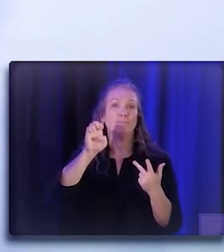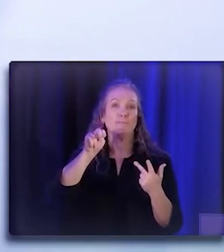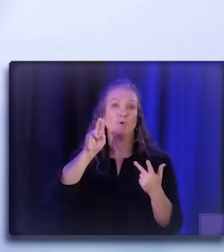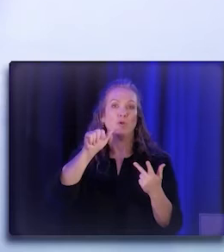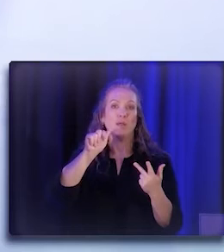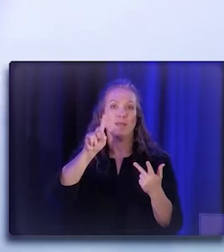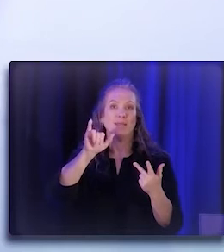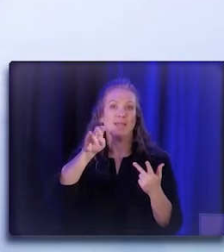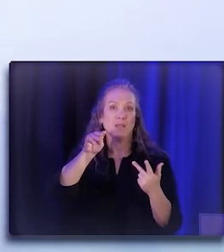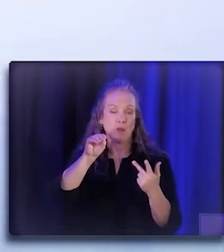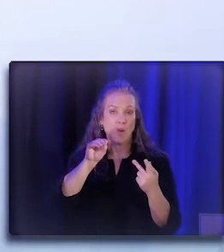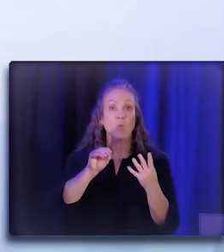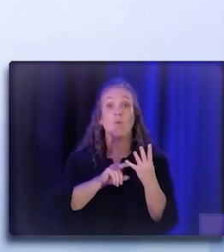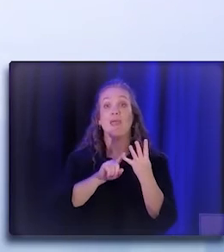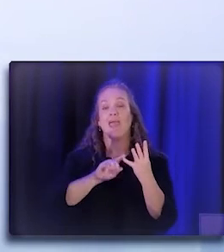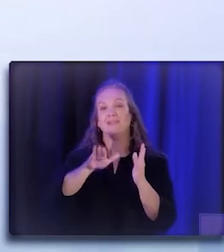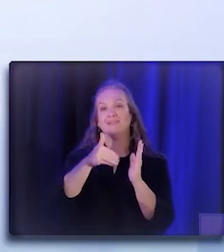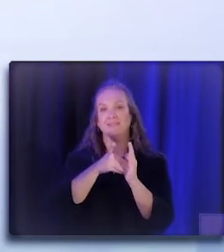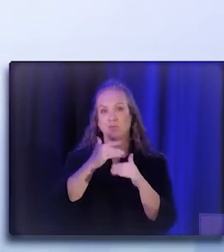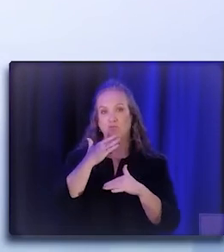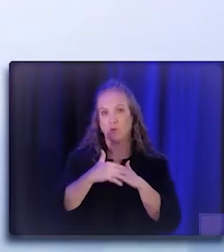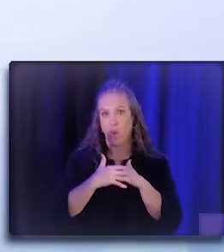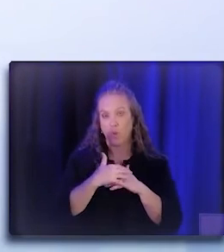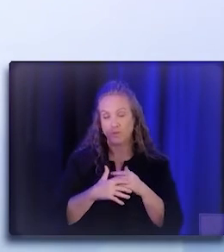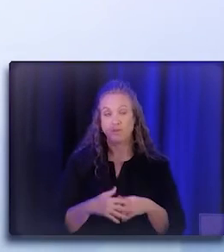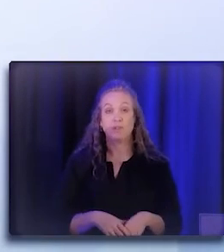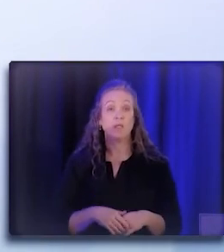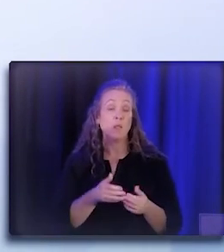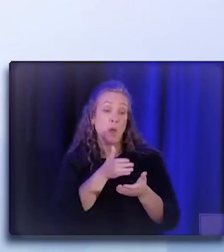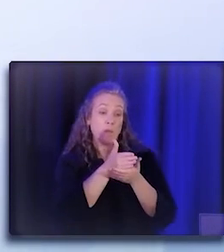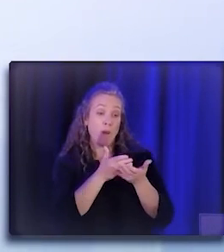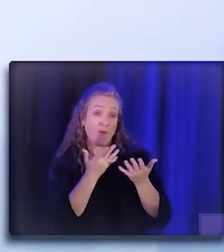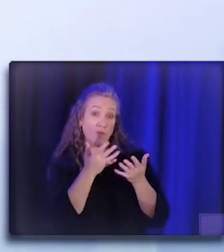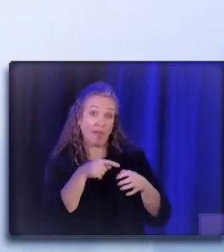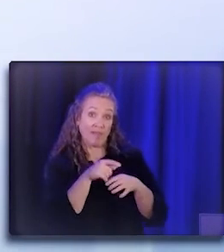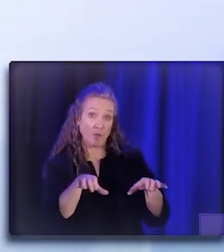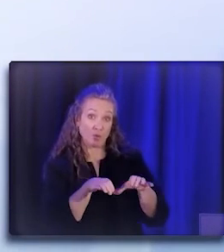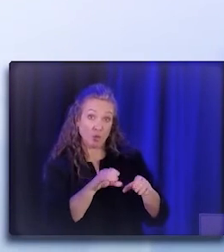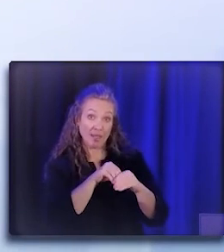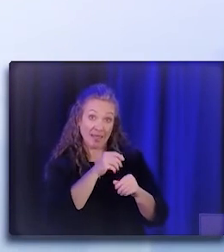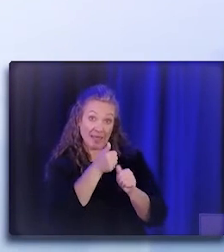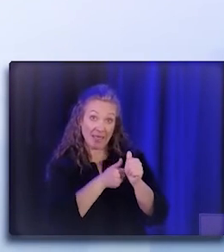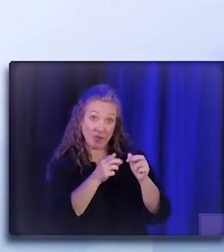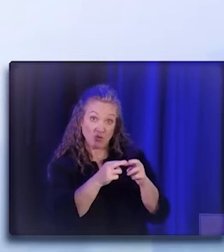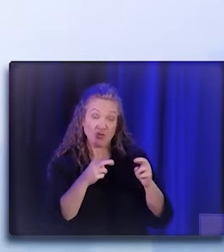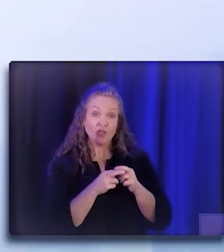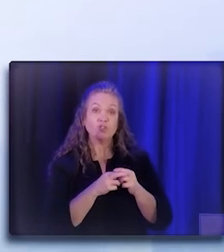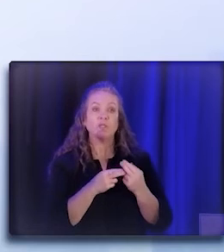and then the Central Coast. And part of what they're doing in those regions is looking at supply and demand.